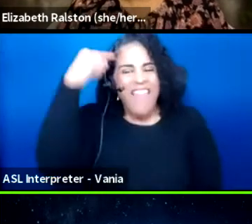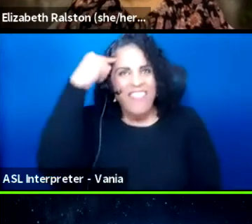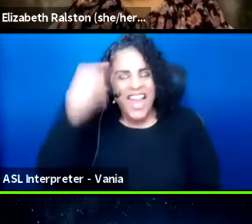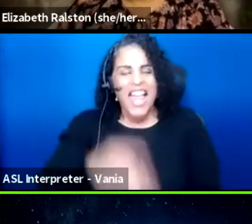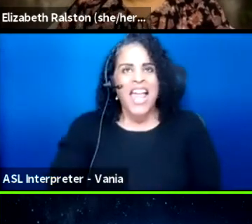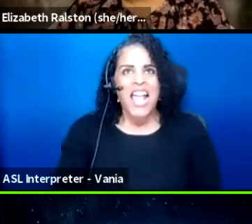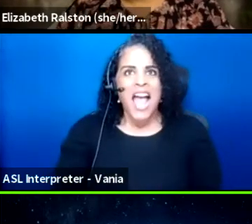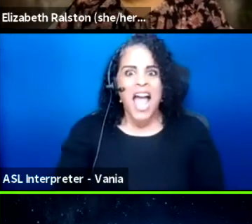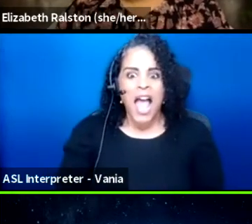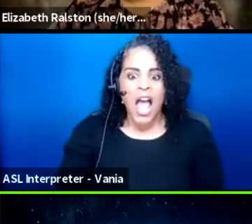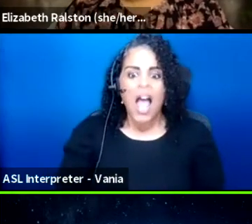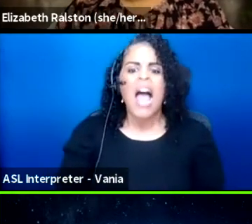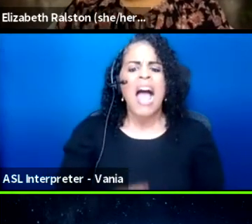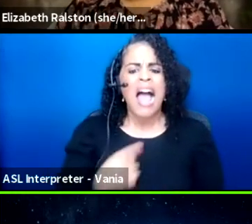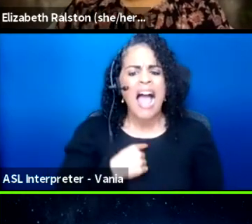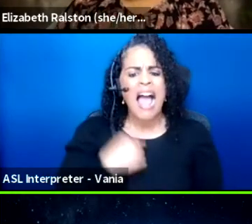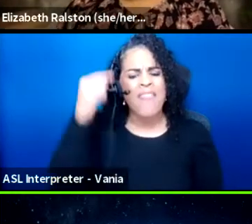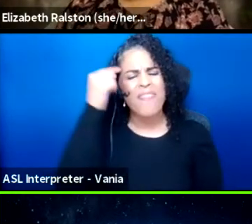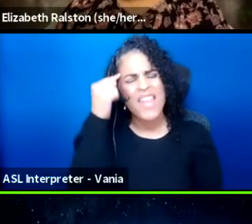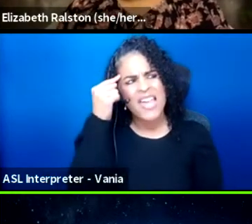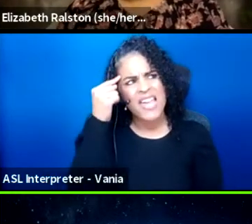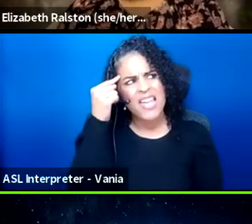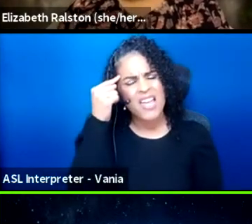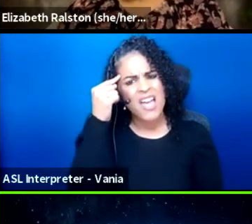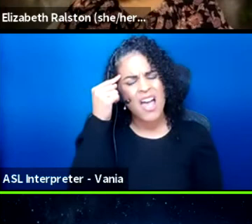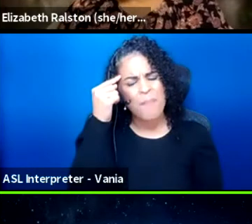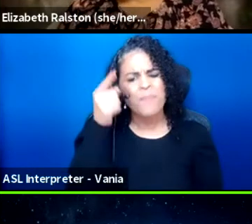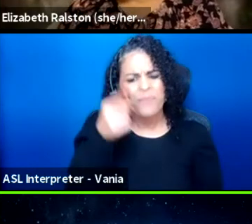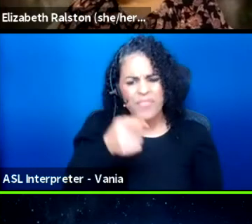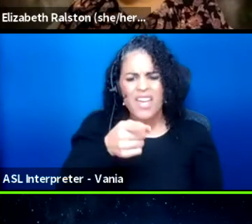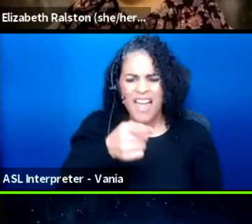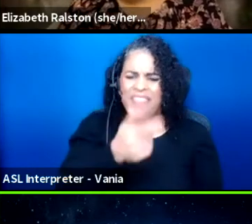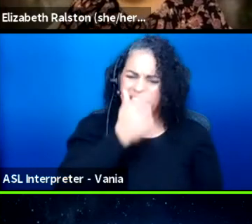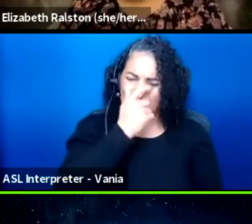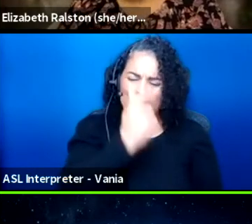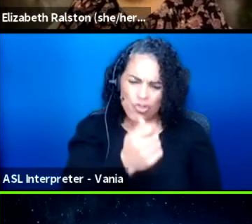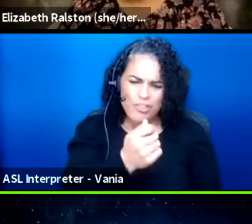You know, I think the interesting thing about this,